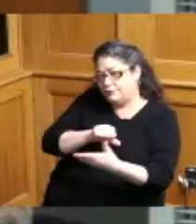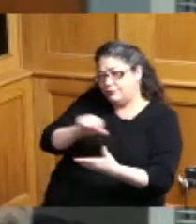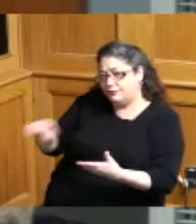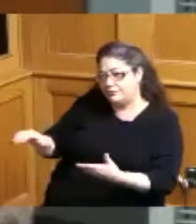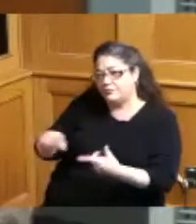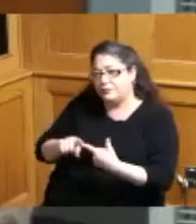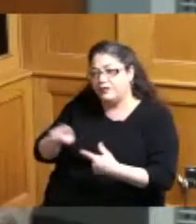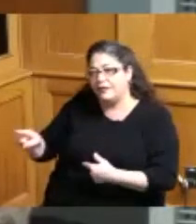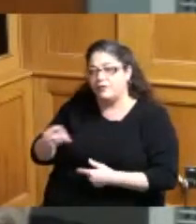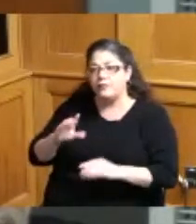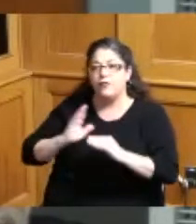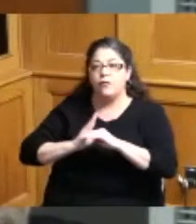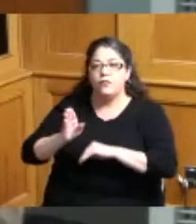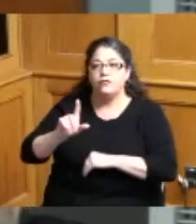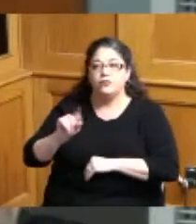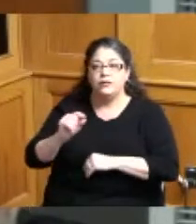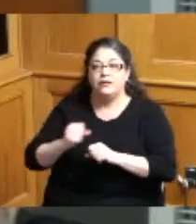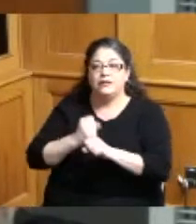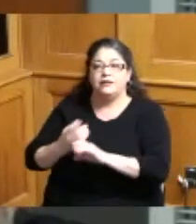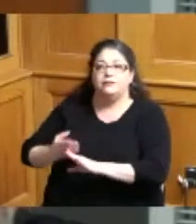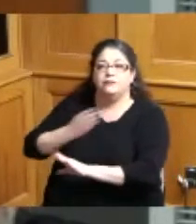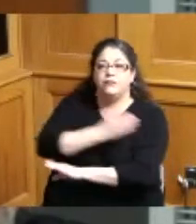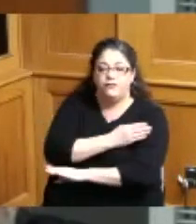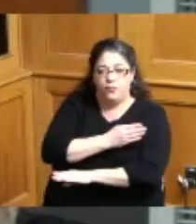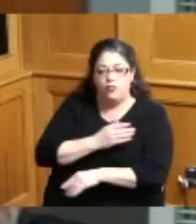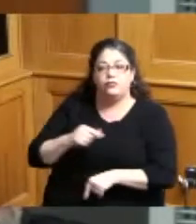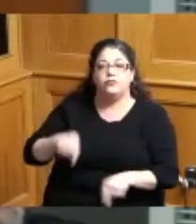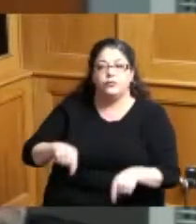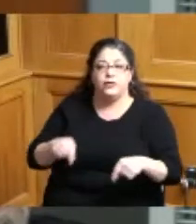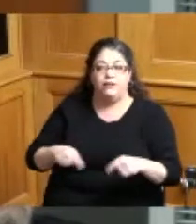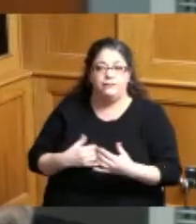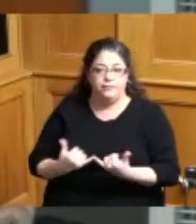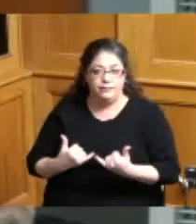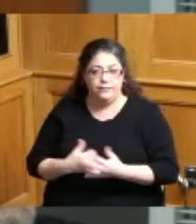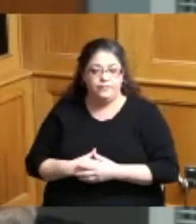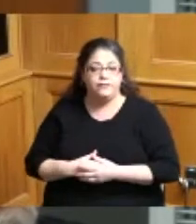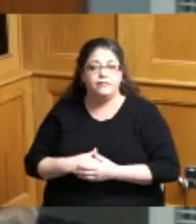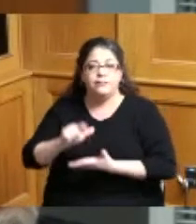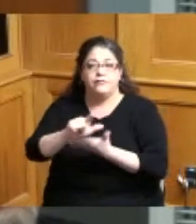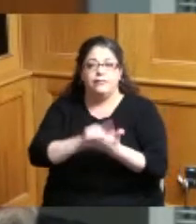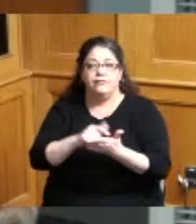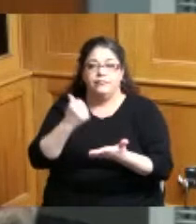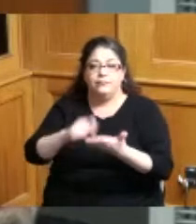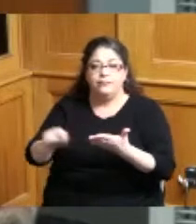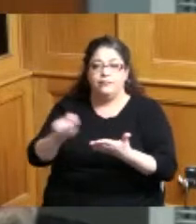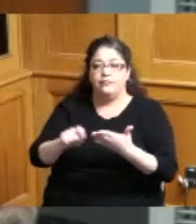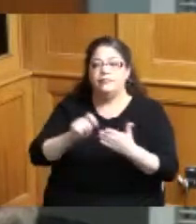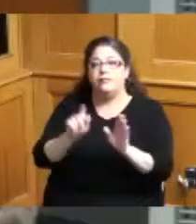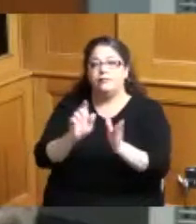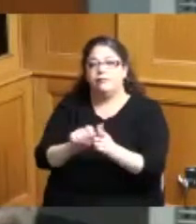more than 20 days prior to the hearing and a legal notice was run in the Cincinnati Enquirer for